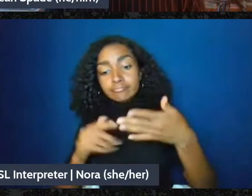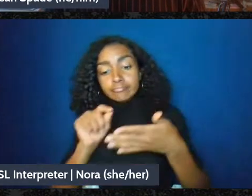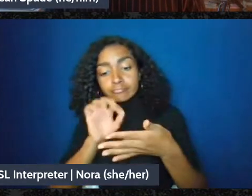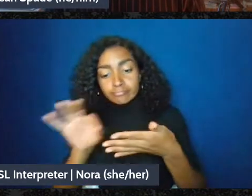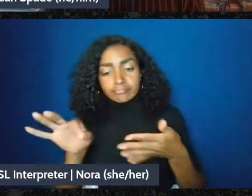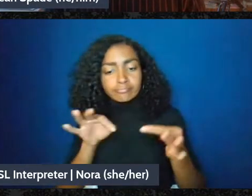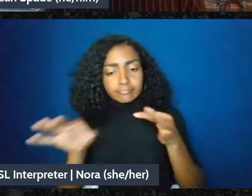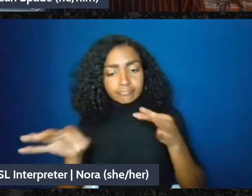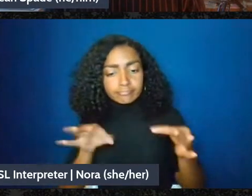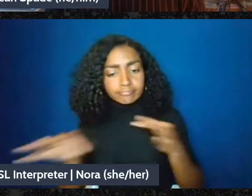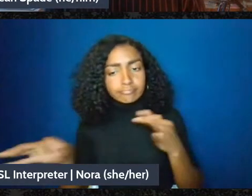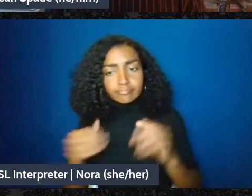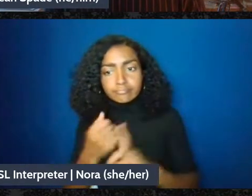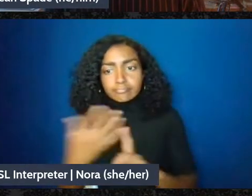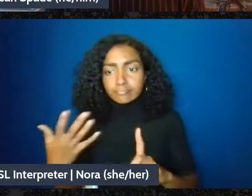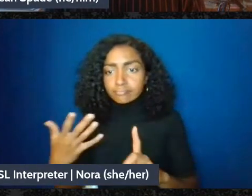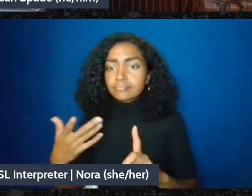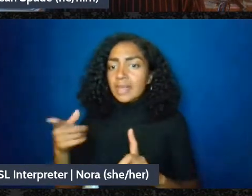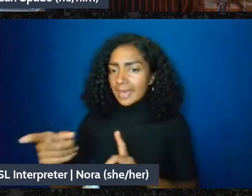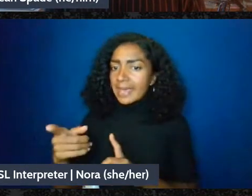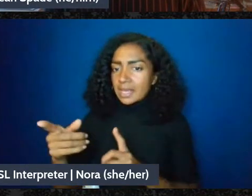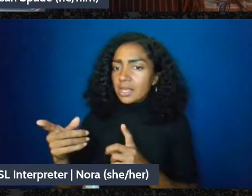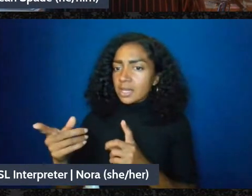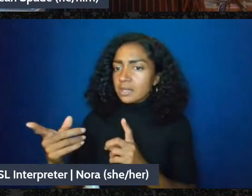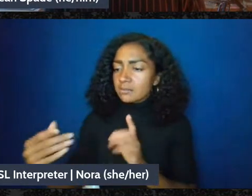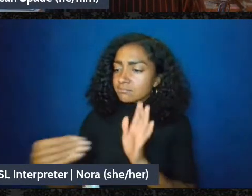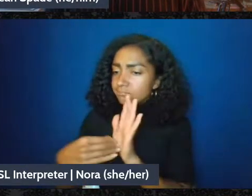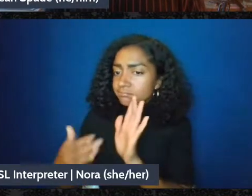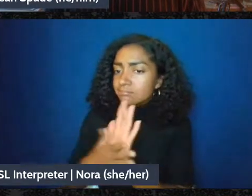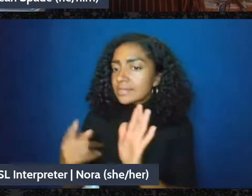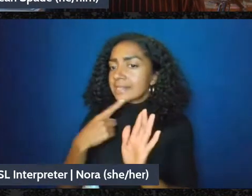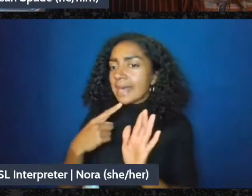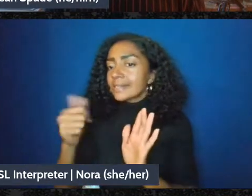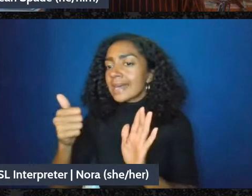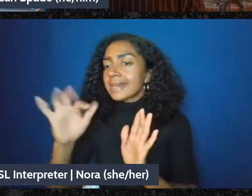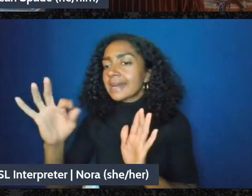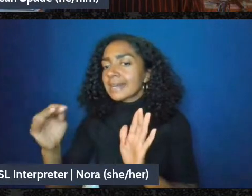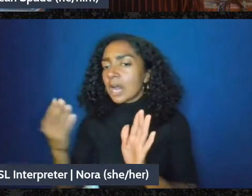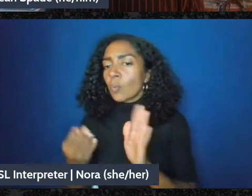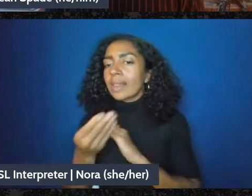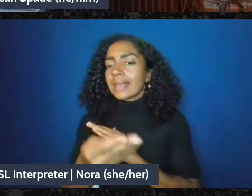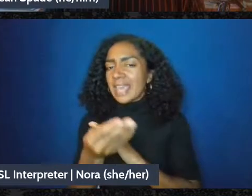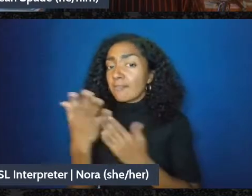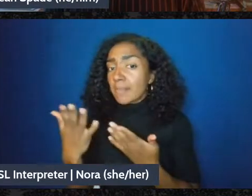you know, one of the terms of that specific contract. But, you know, I would – I would